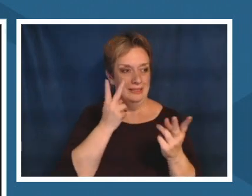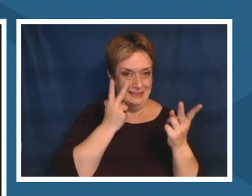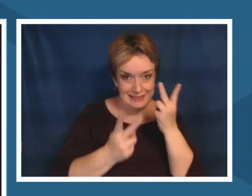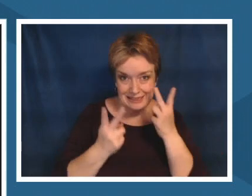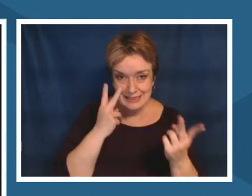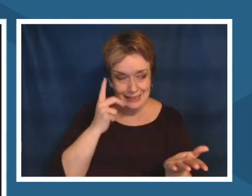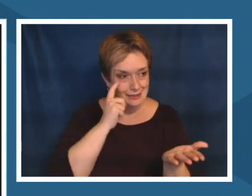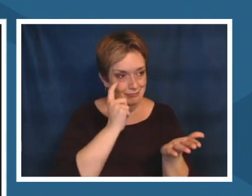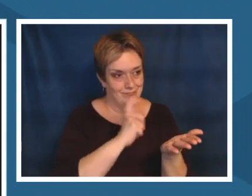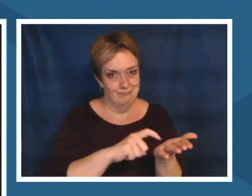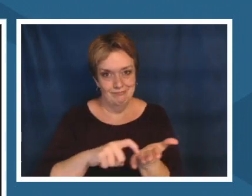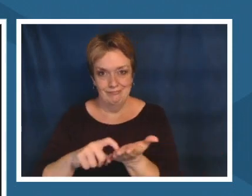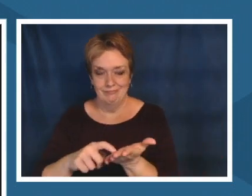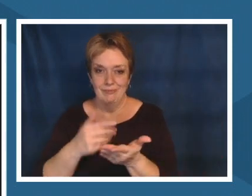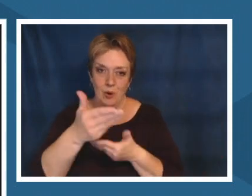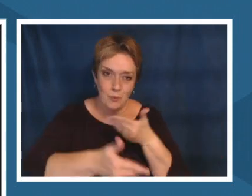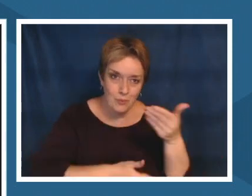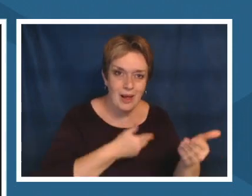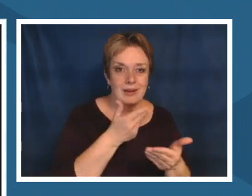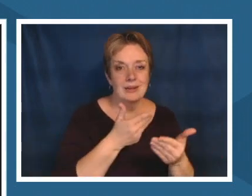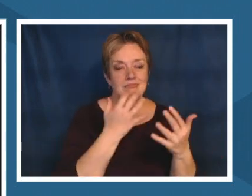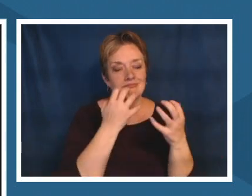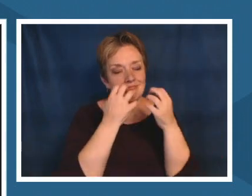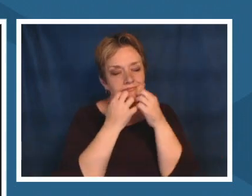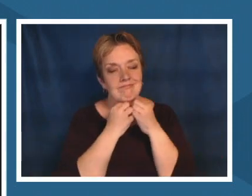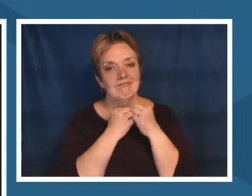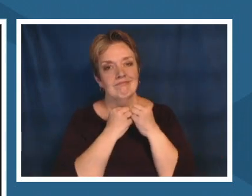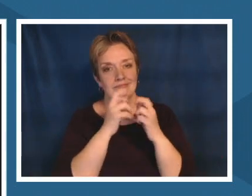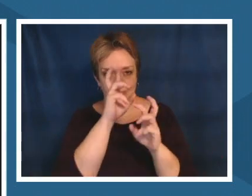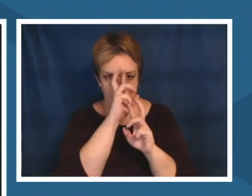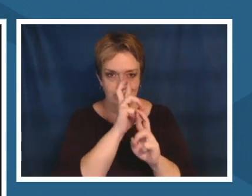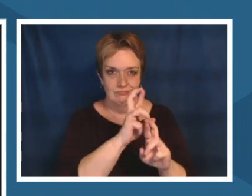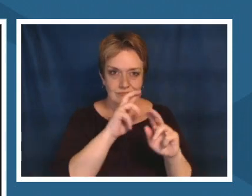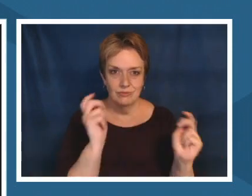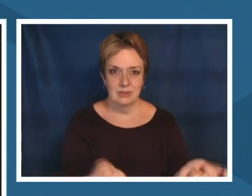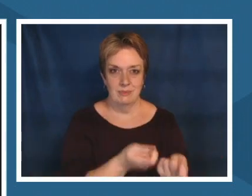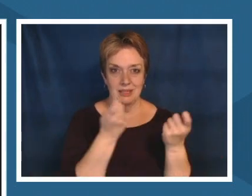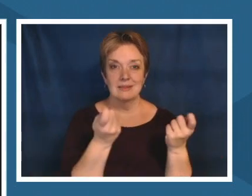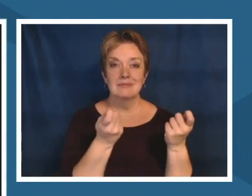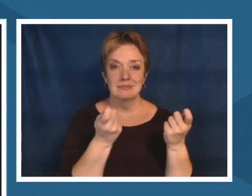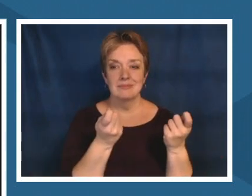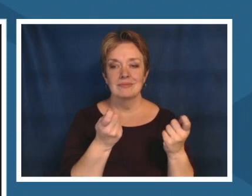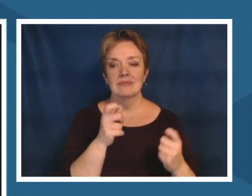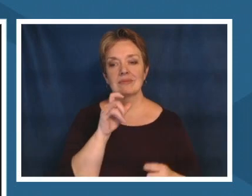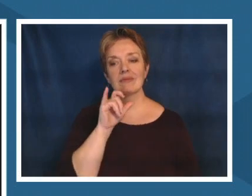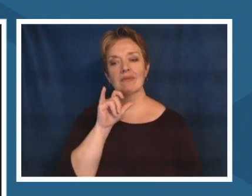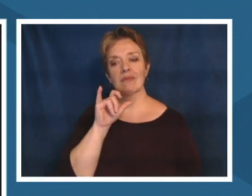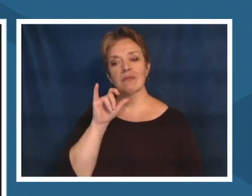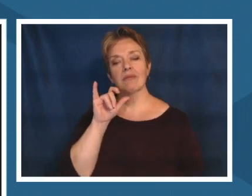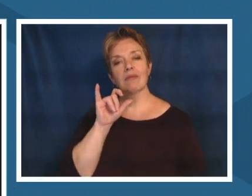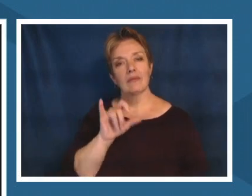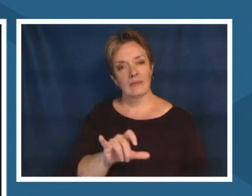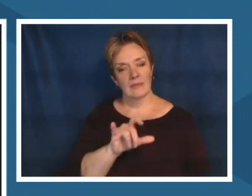uplifted and this truly resonates to